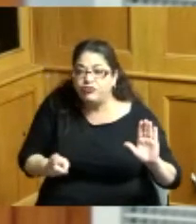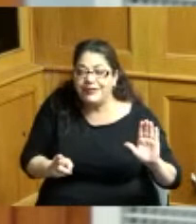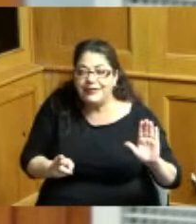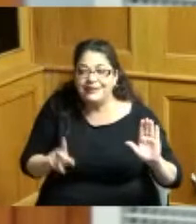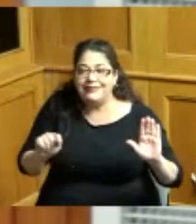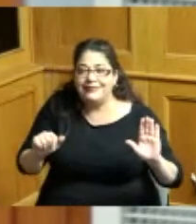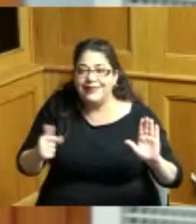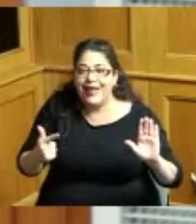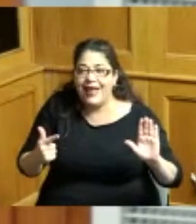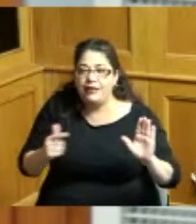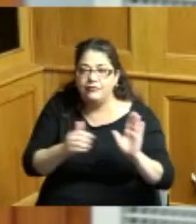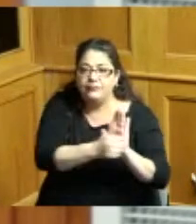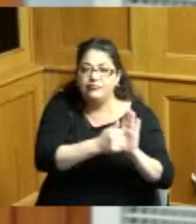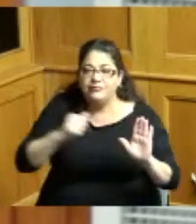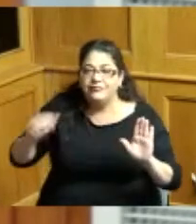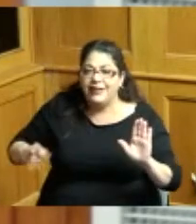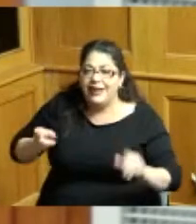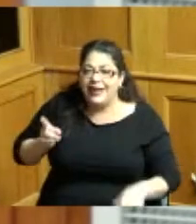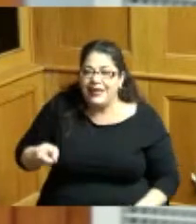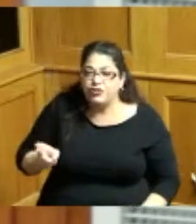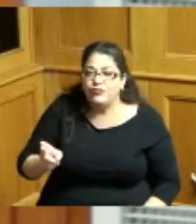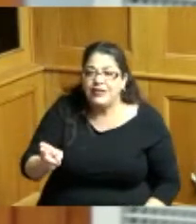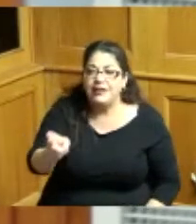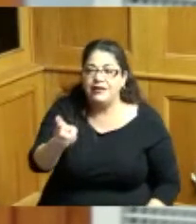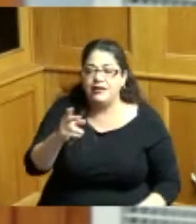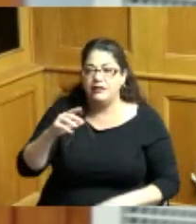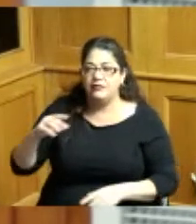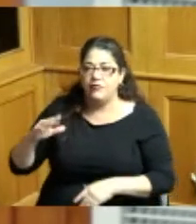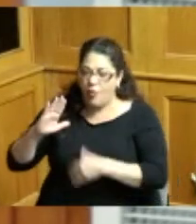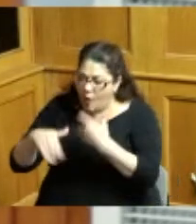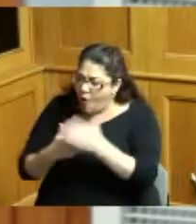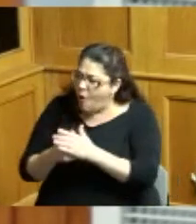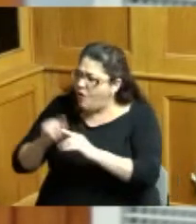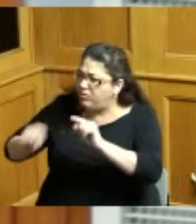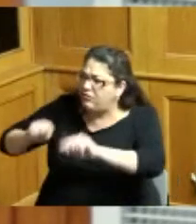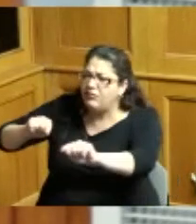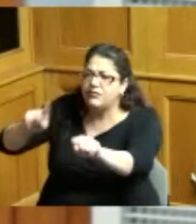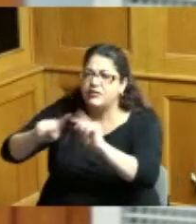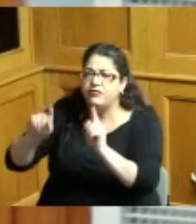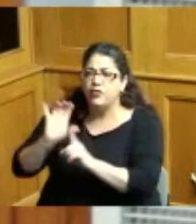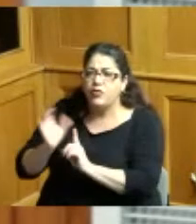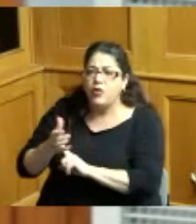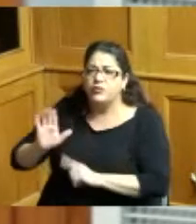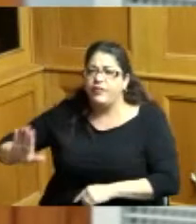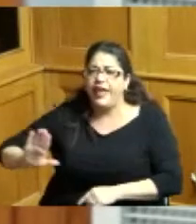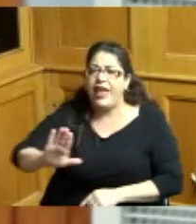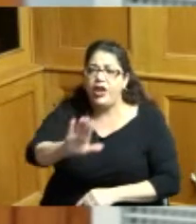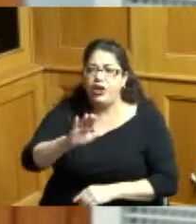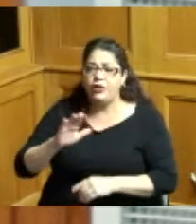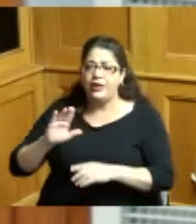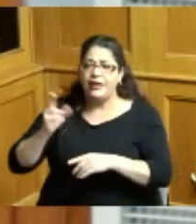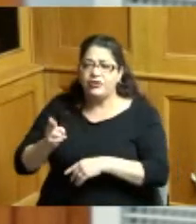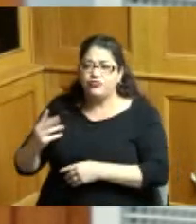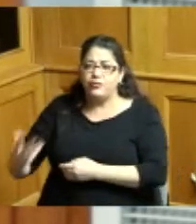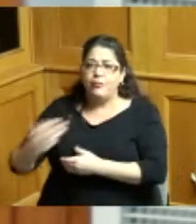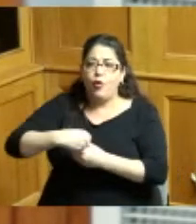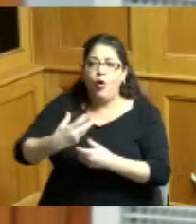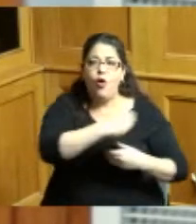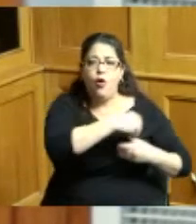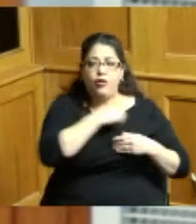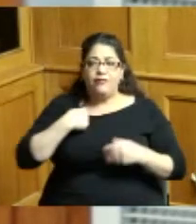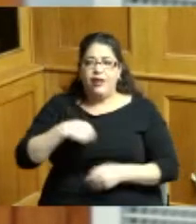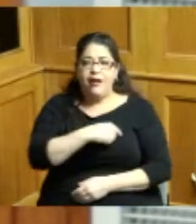history all of those histories are part of us we should be teaching those things to our kids every